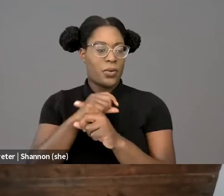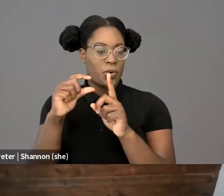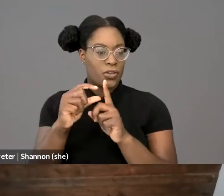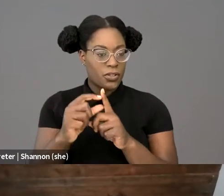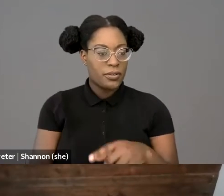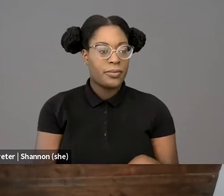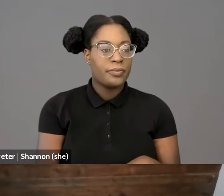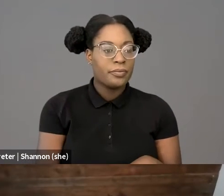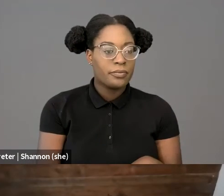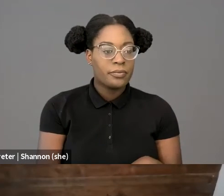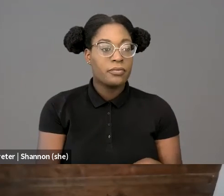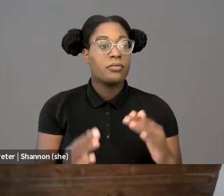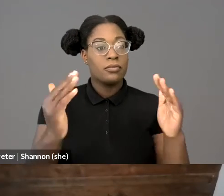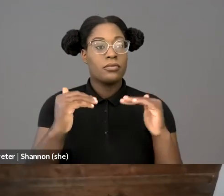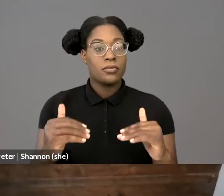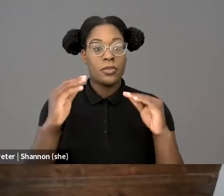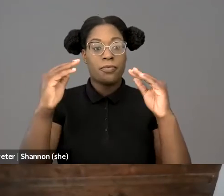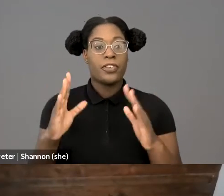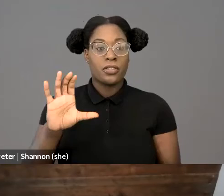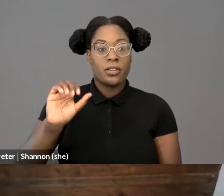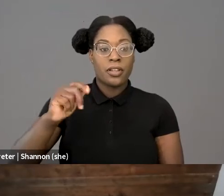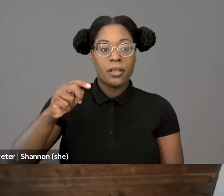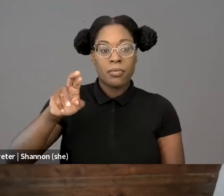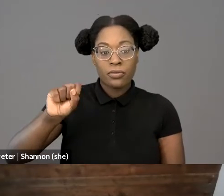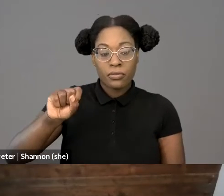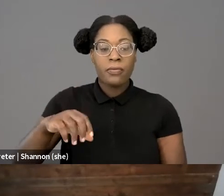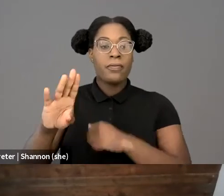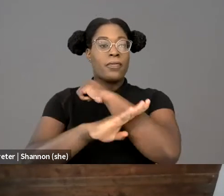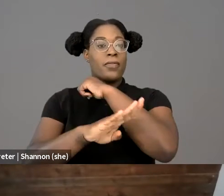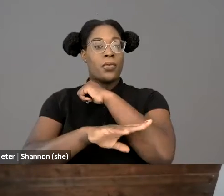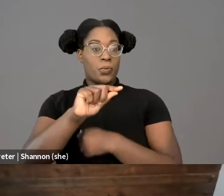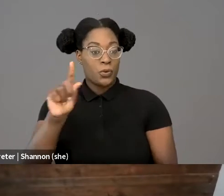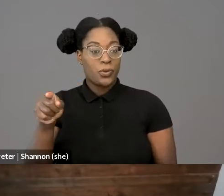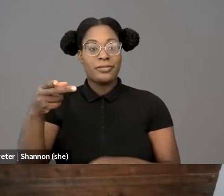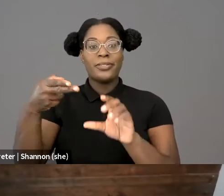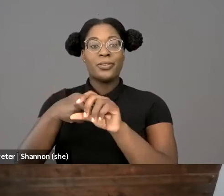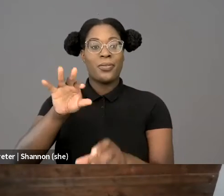So in fall 2020, he joined Fordham Law School where he teaches evidence,